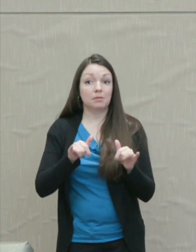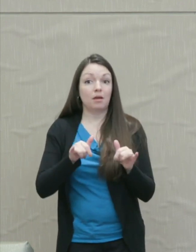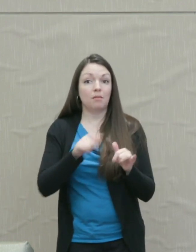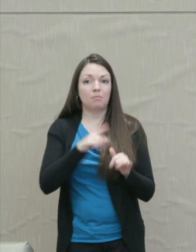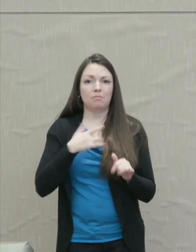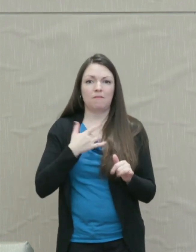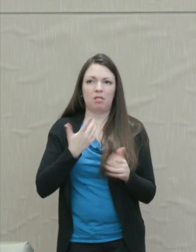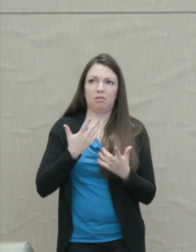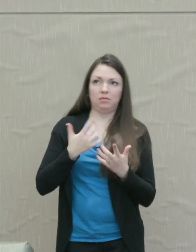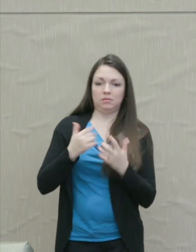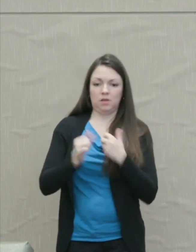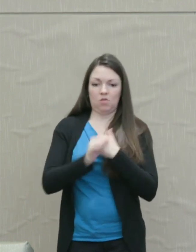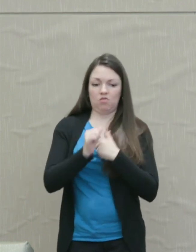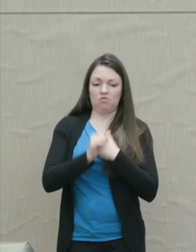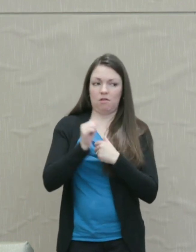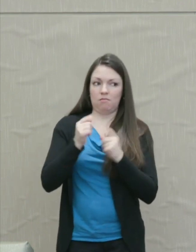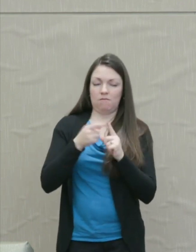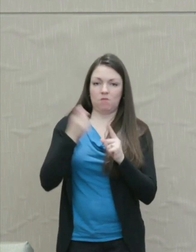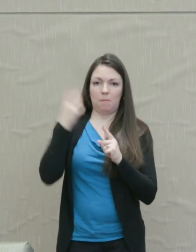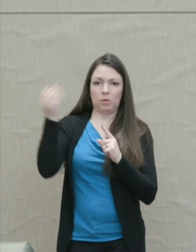threat coming from outside.